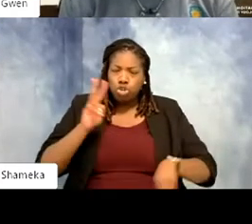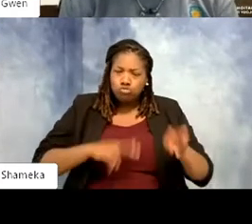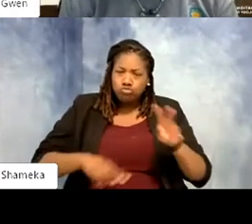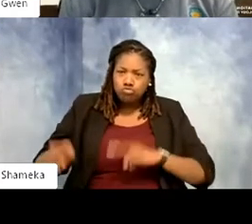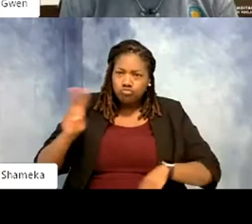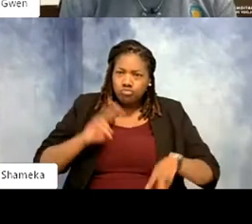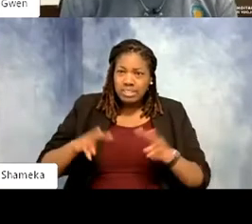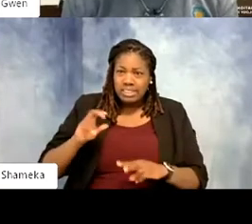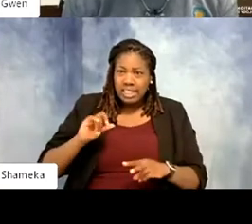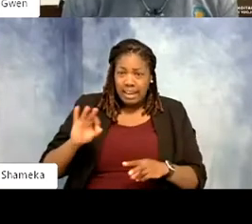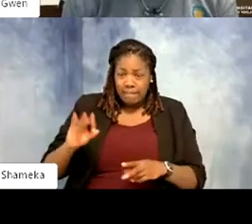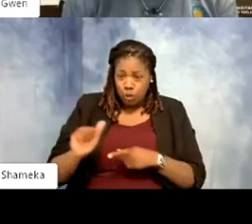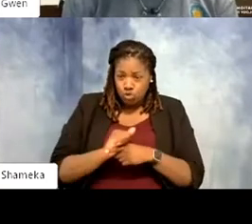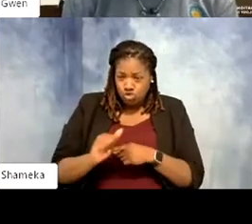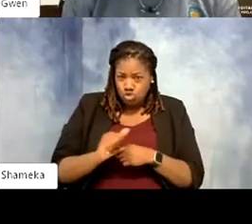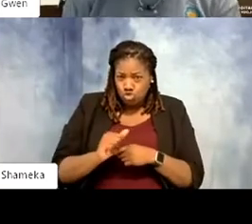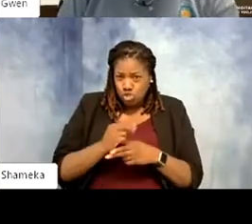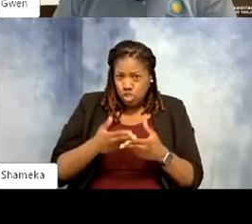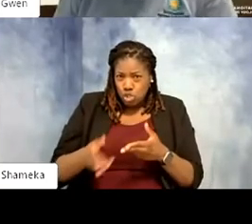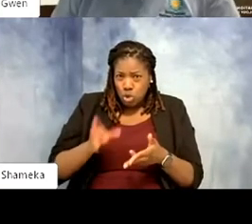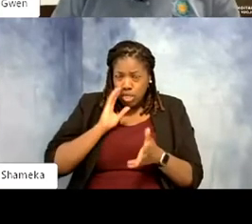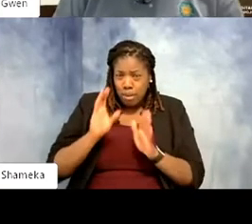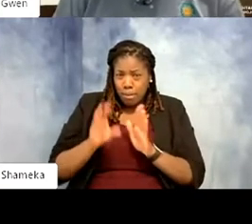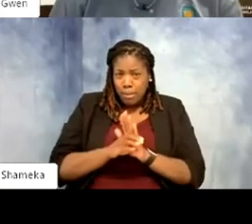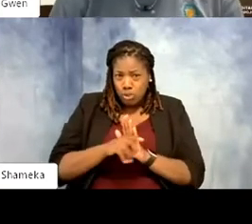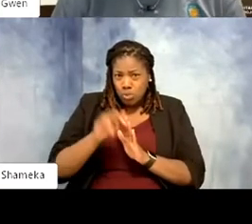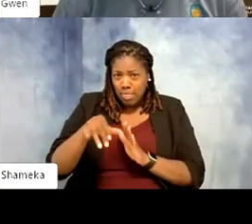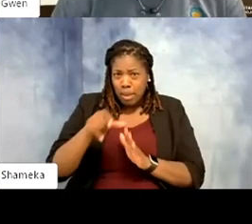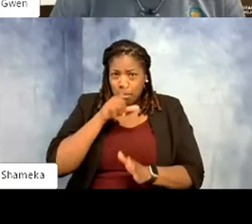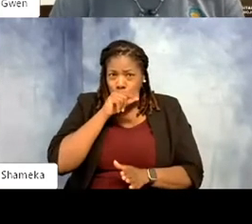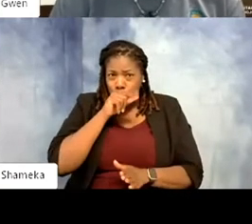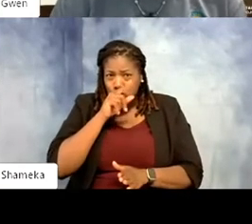training like hearing this photo with the cassowary this is not a bird that we can go